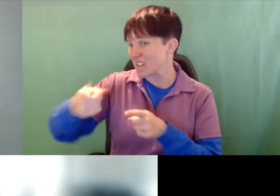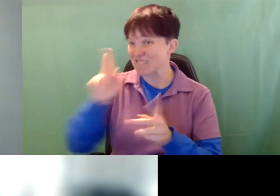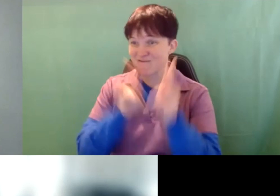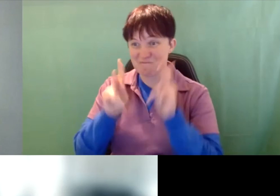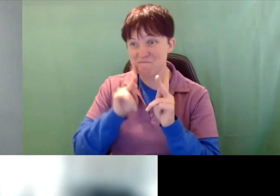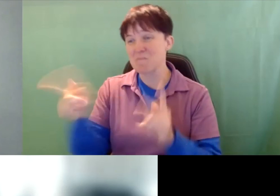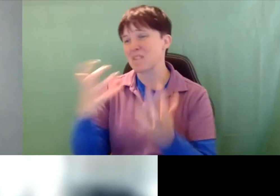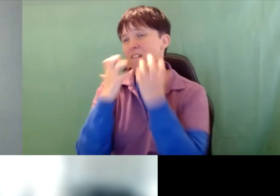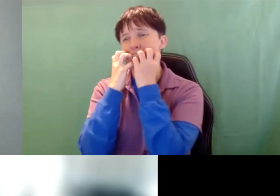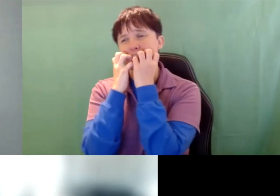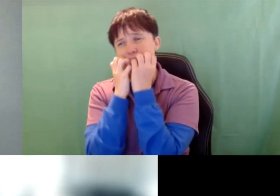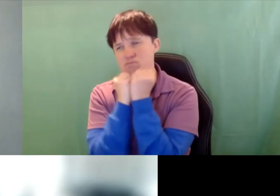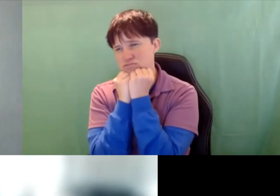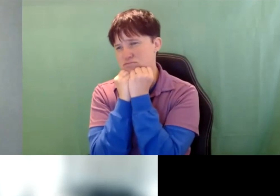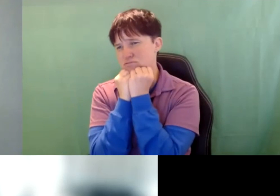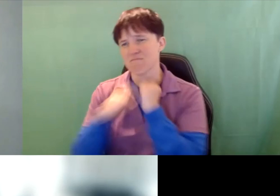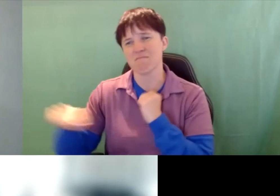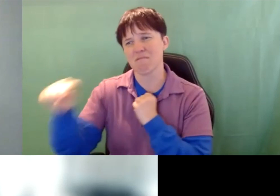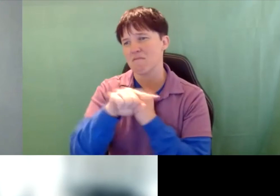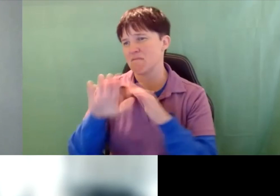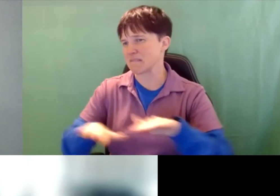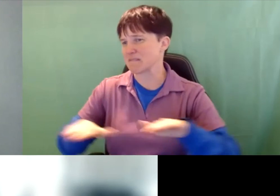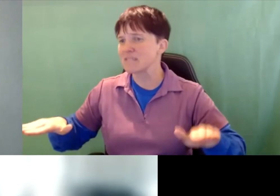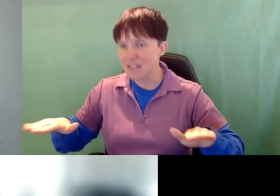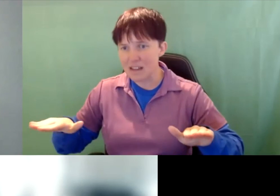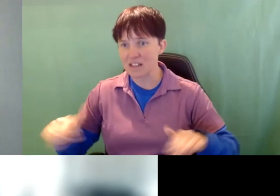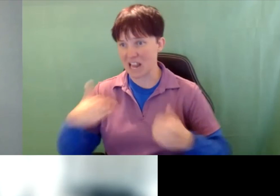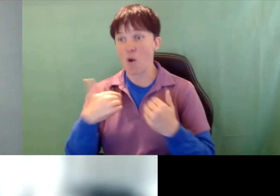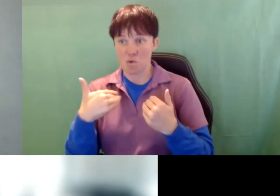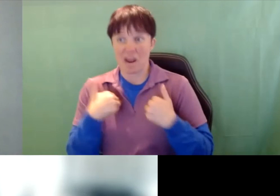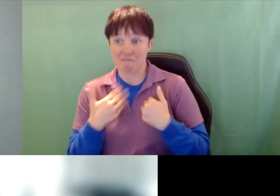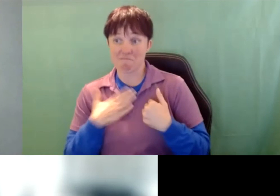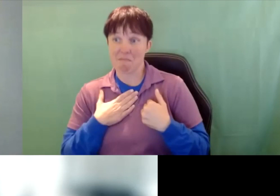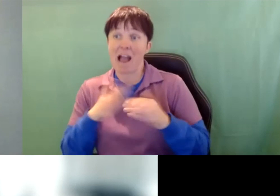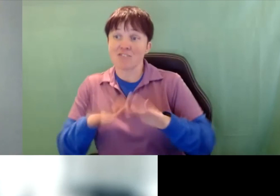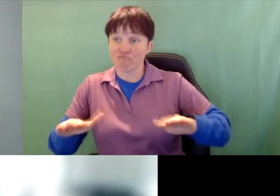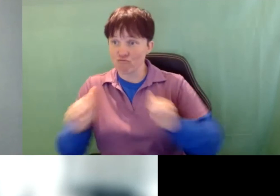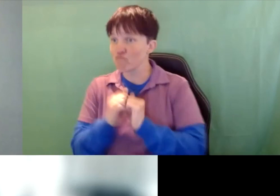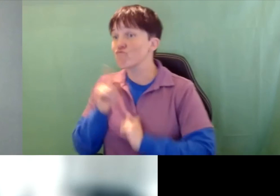these kids and I would want my child to be with them because they take what they do very